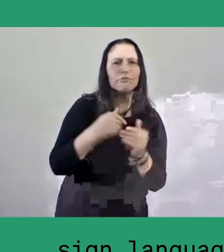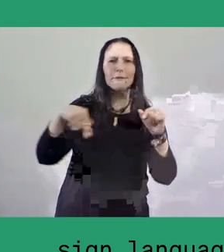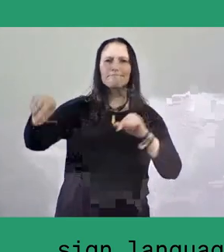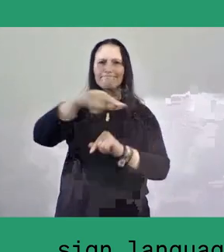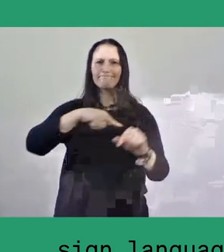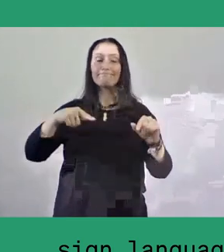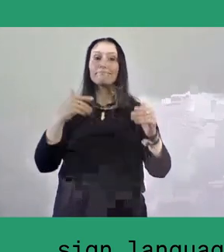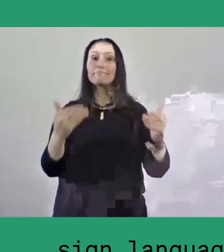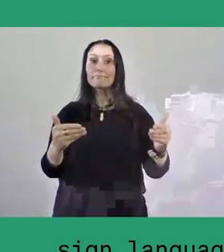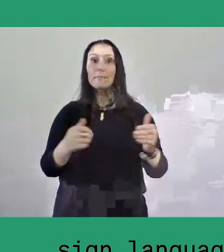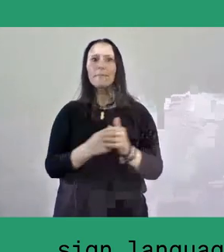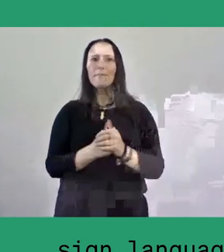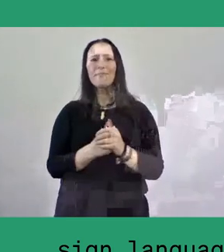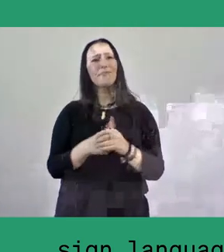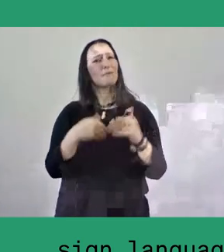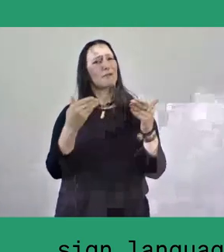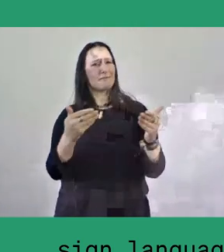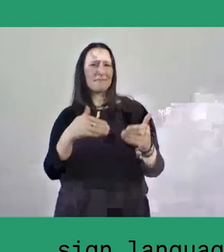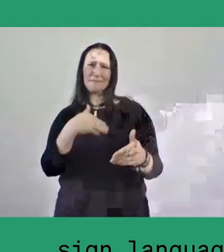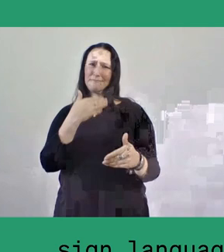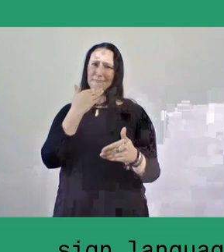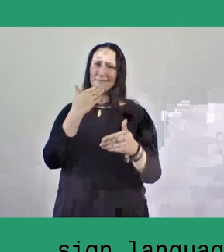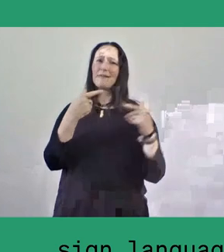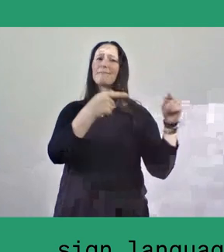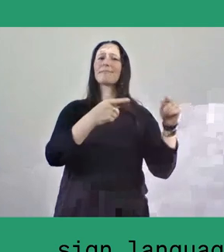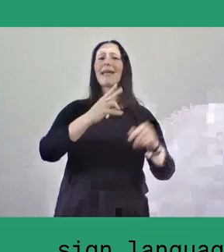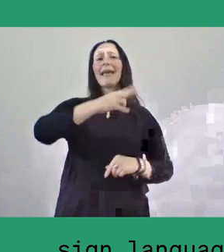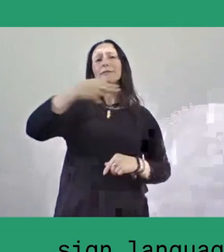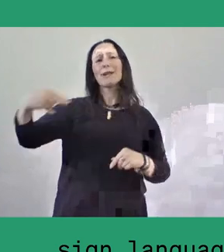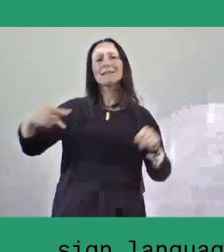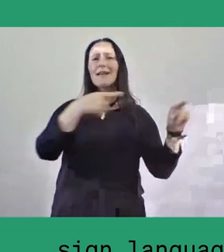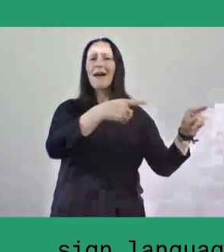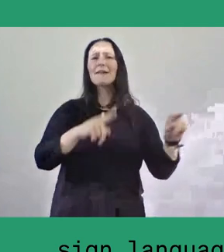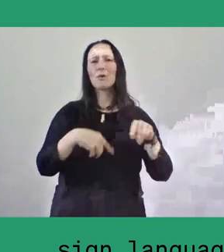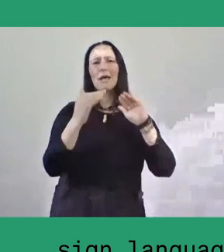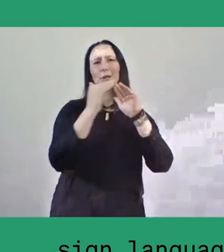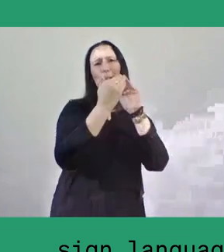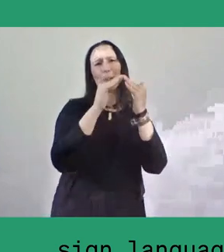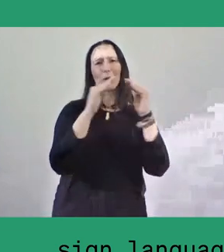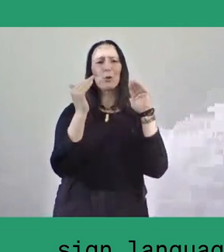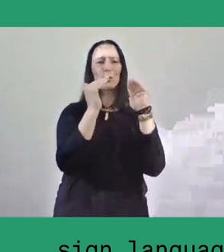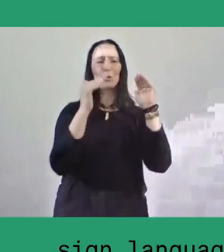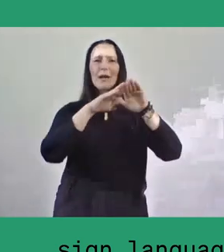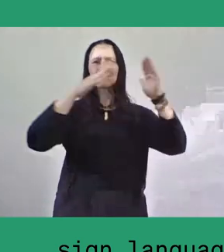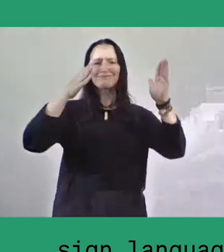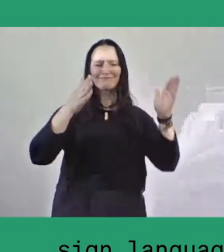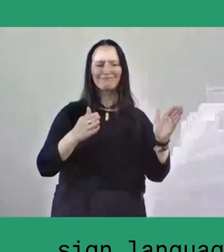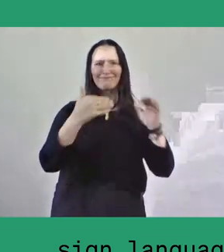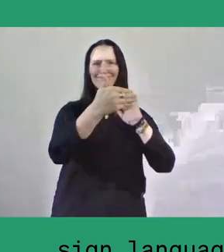It is an easily recognisable building in Indonesia, similar to a barn. However, lumbung goes beyond its physicality